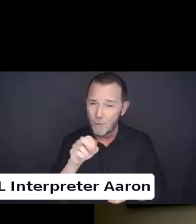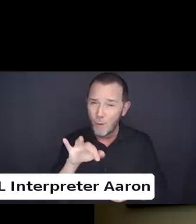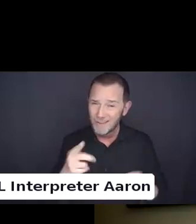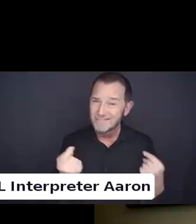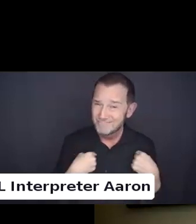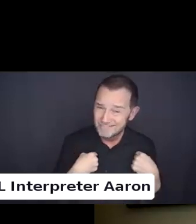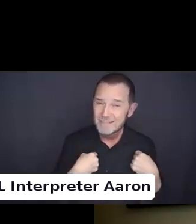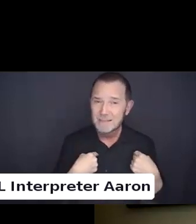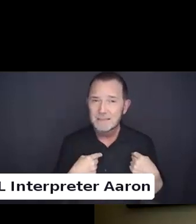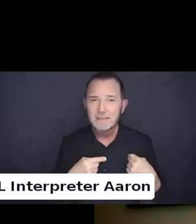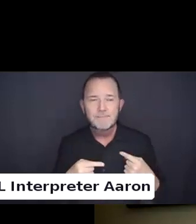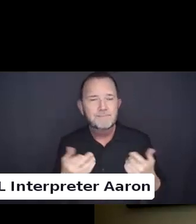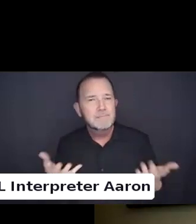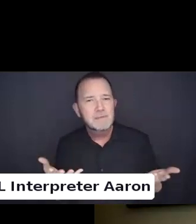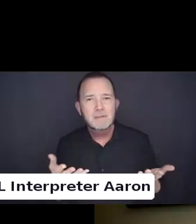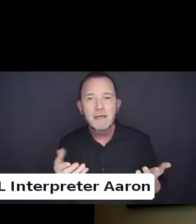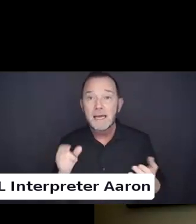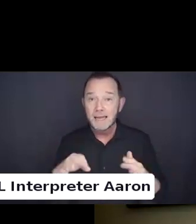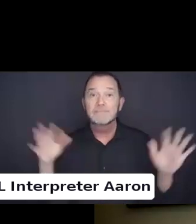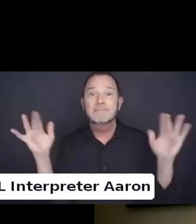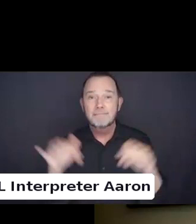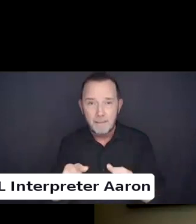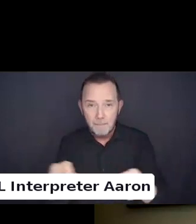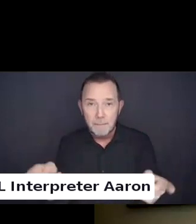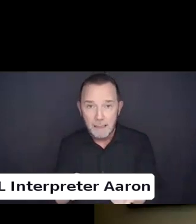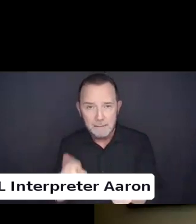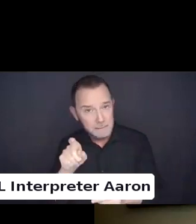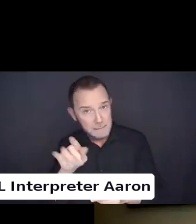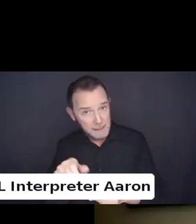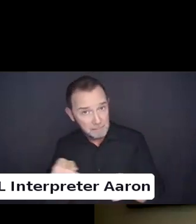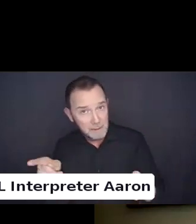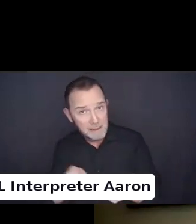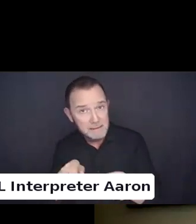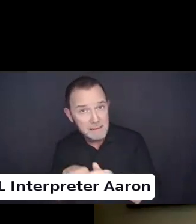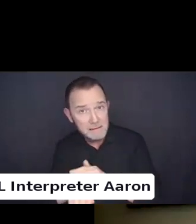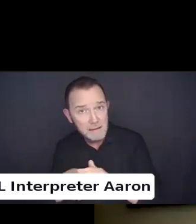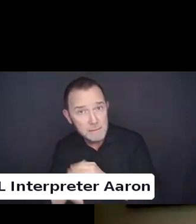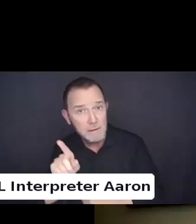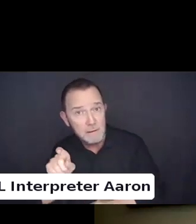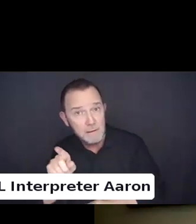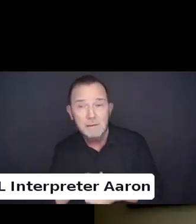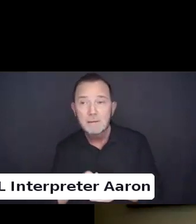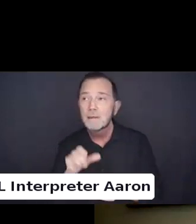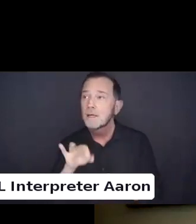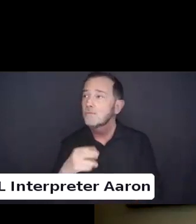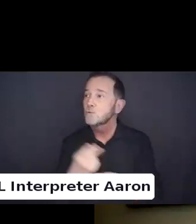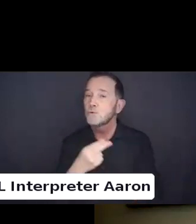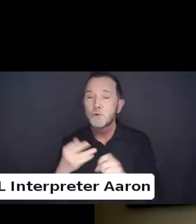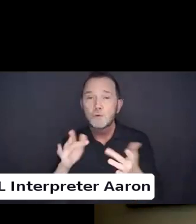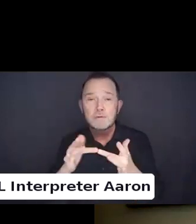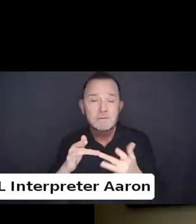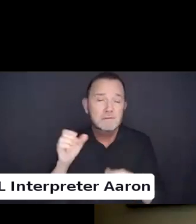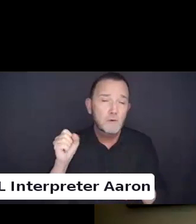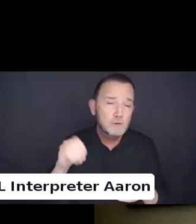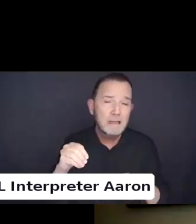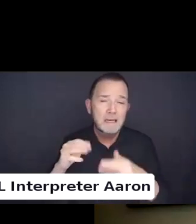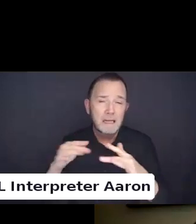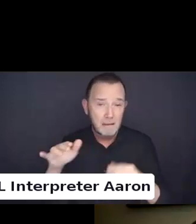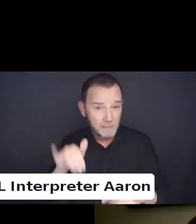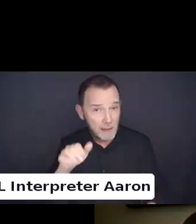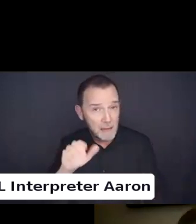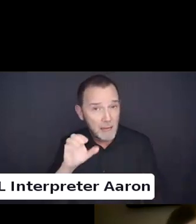There are a whole host of disabled folks who are such great resources on these topics and